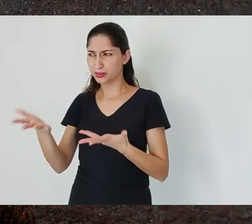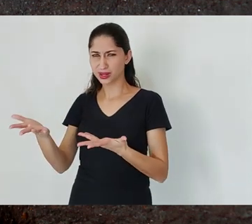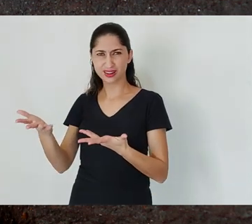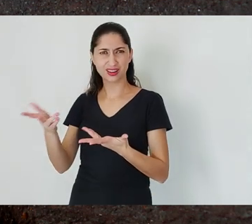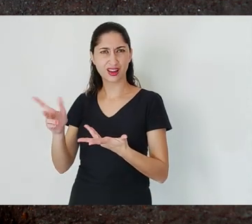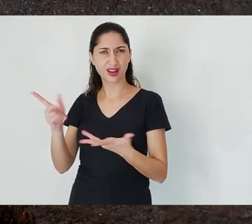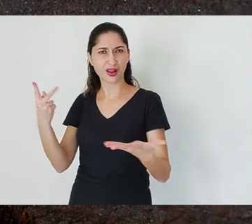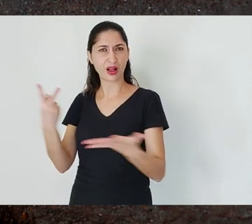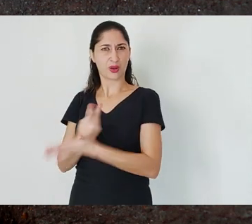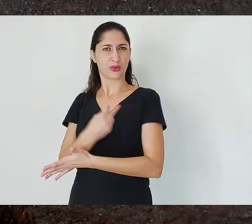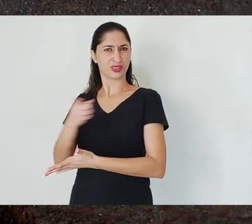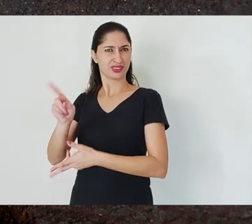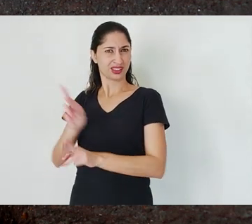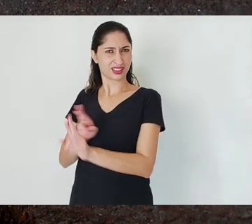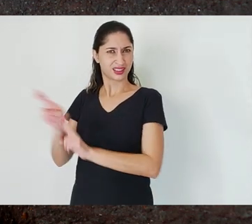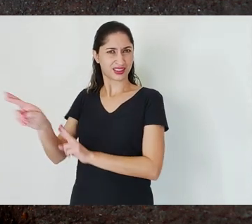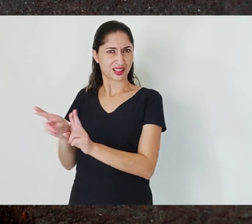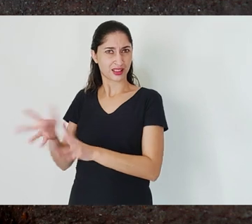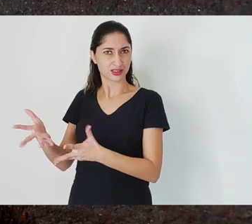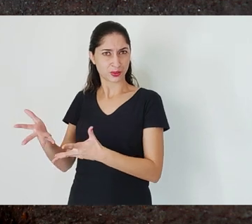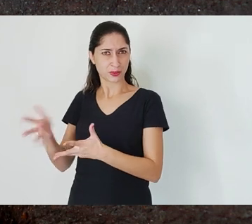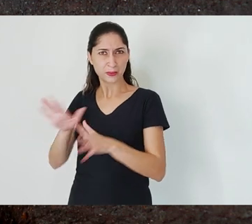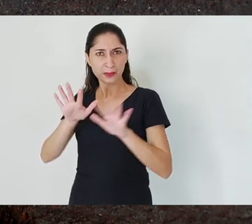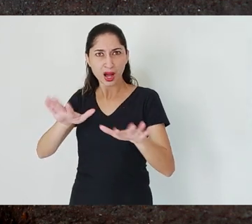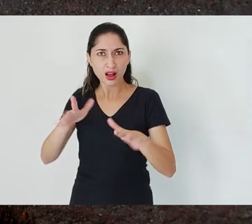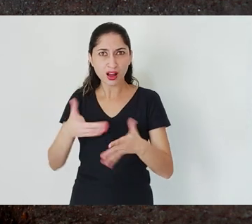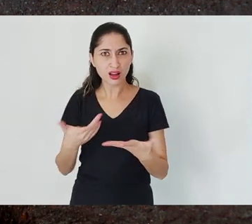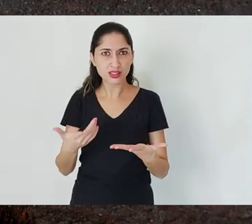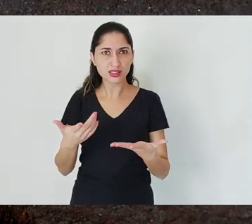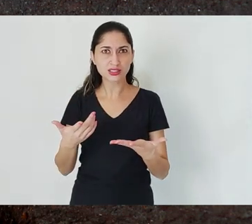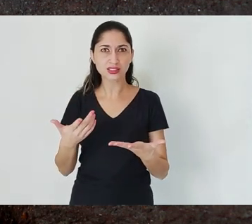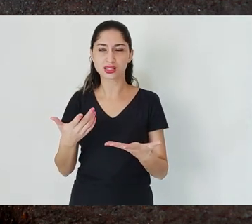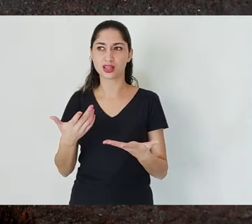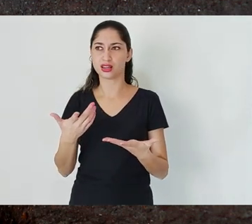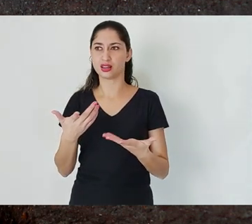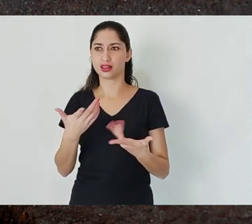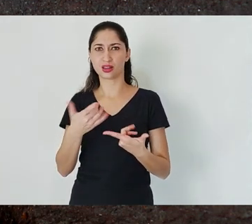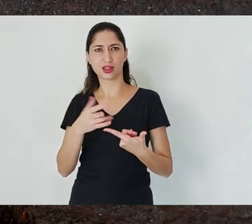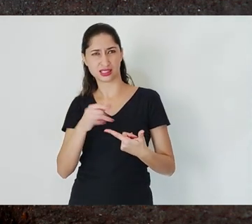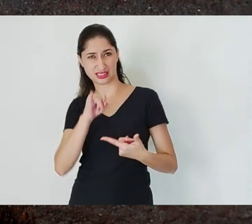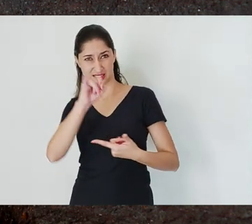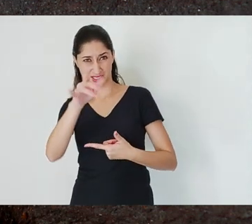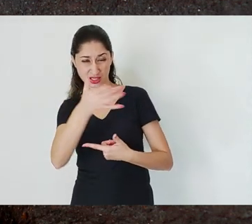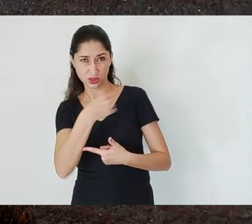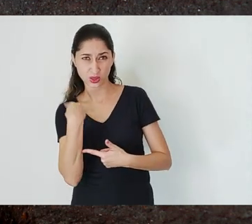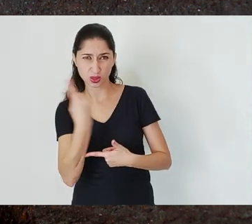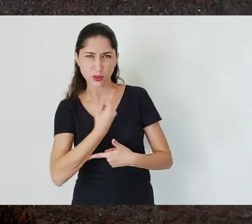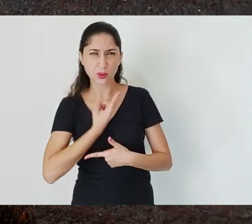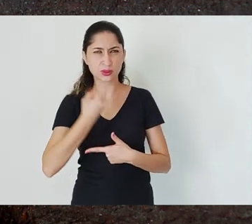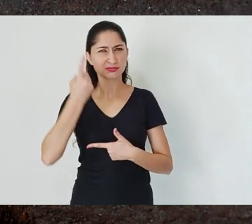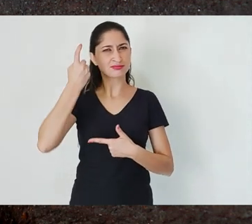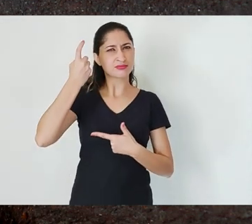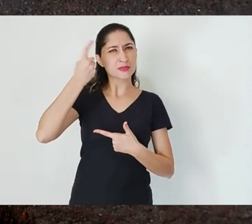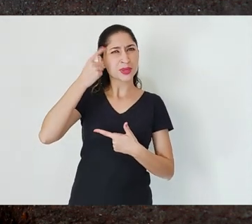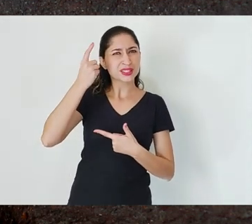measured through an economic study, study, to what extent other potential economic sectors of Minas Gerais